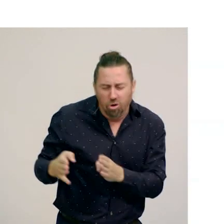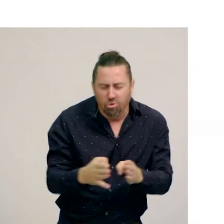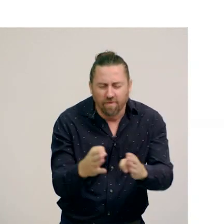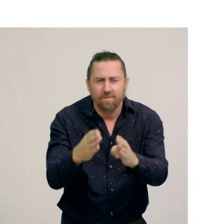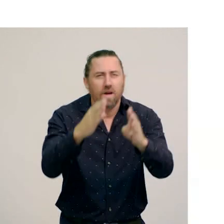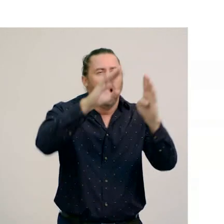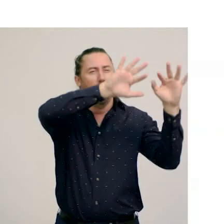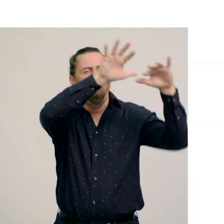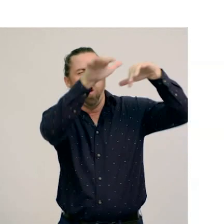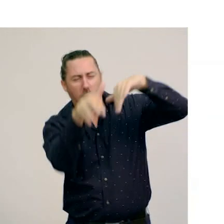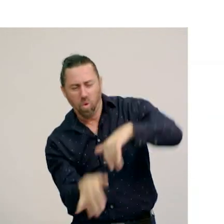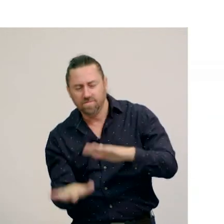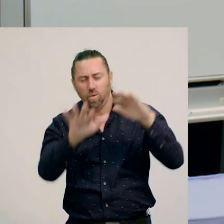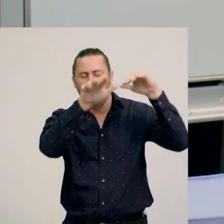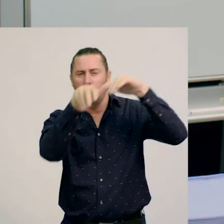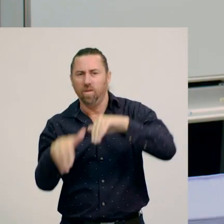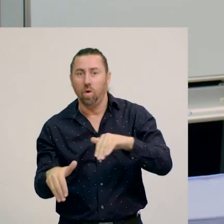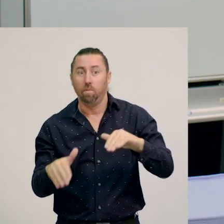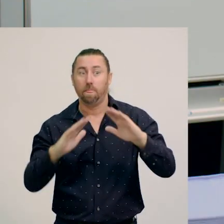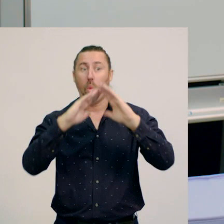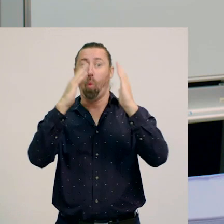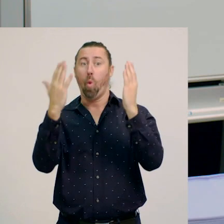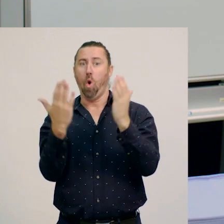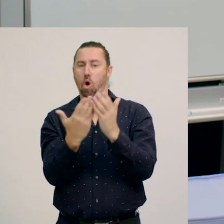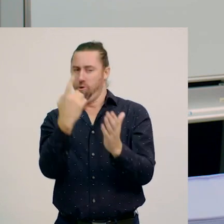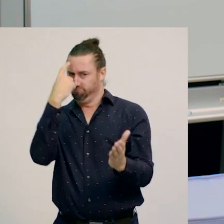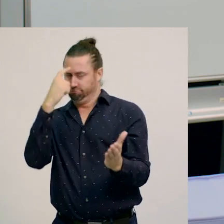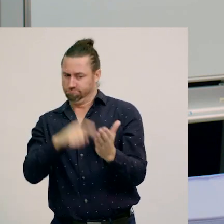This World Heritage listed site is home to a diverse range of wildlife,